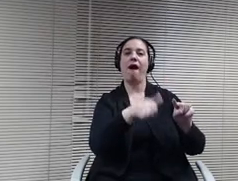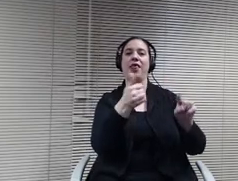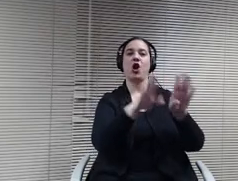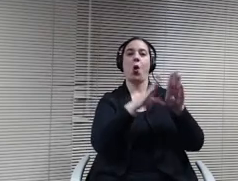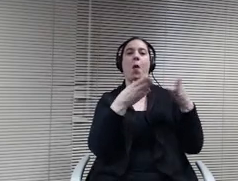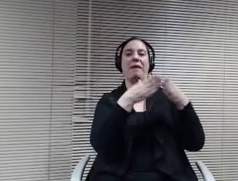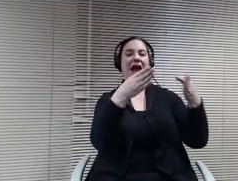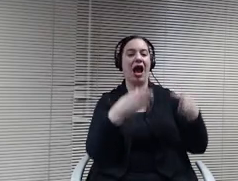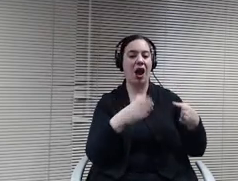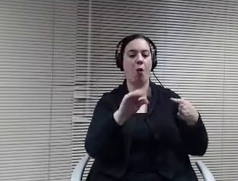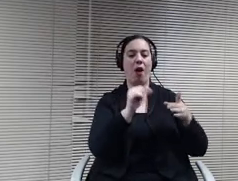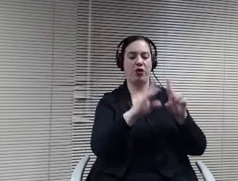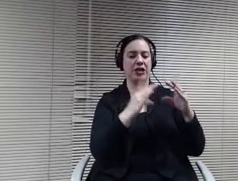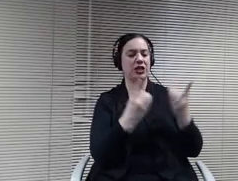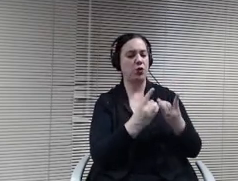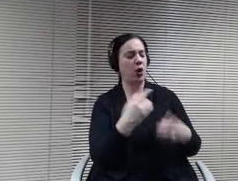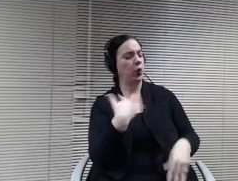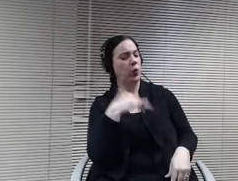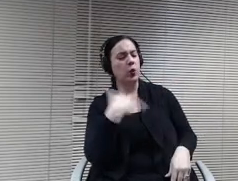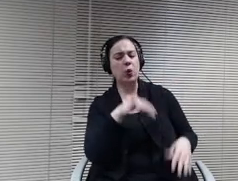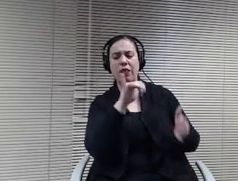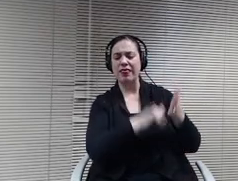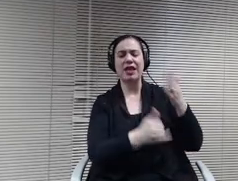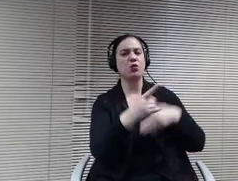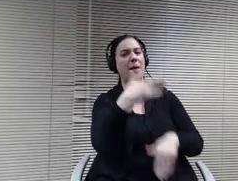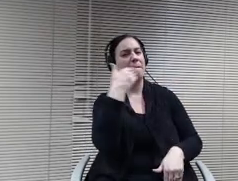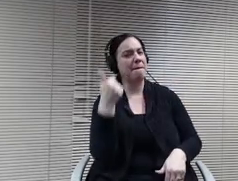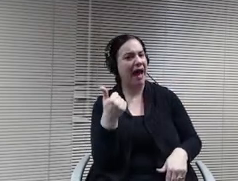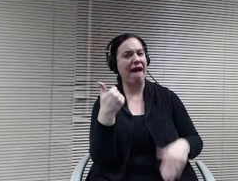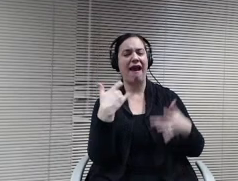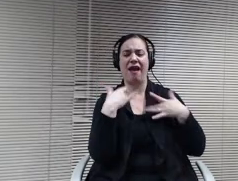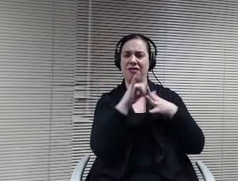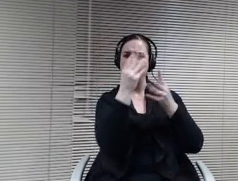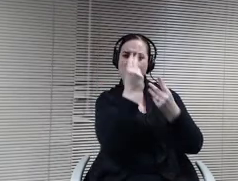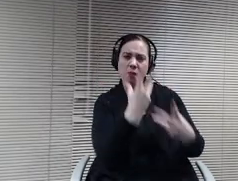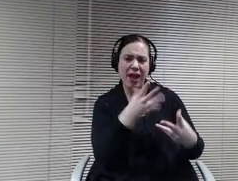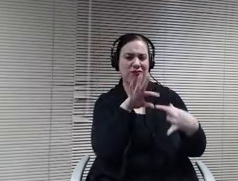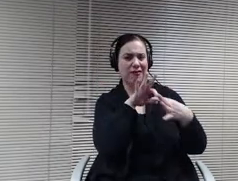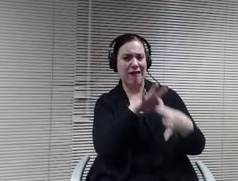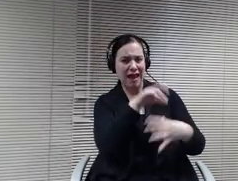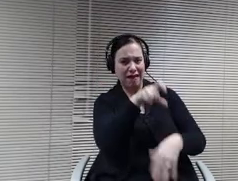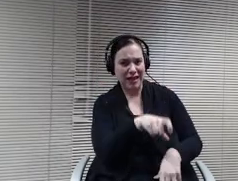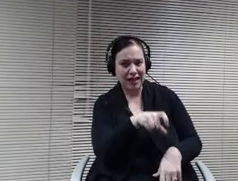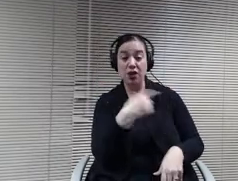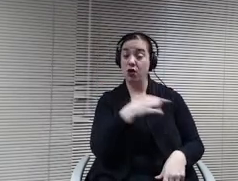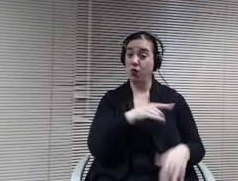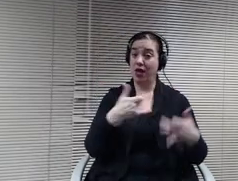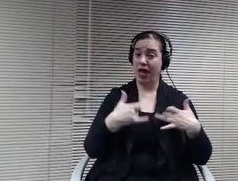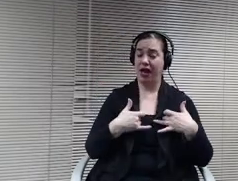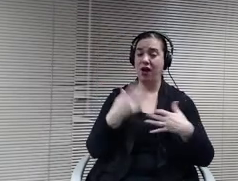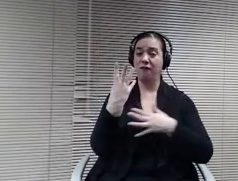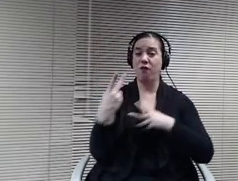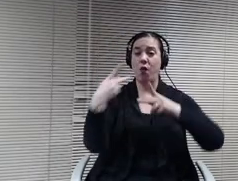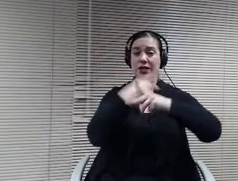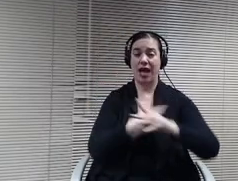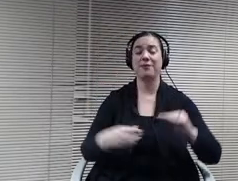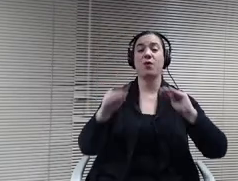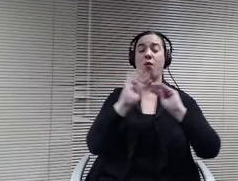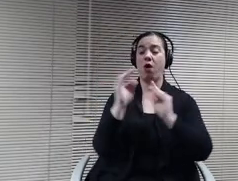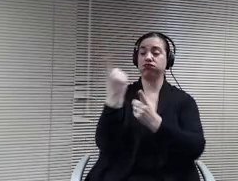still got the information in the connection they needed. We actually got probably about four times as many questions from parents because of how we ran